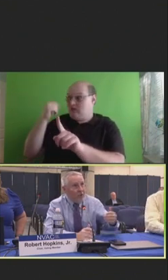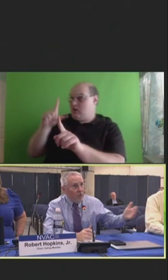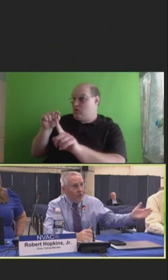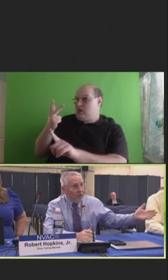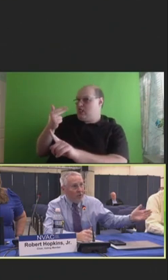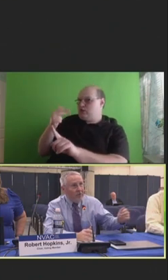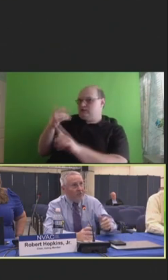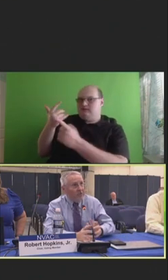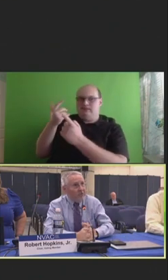or in the previous century.